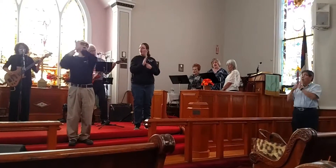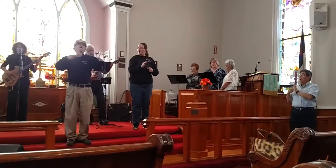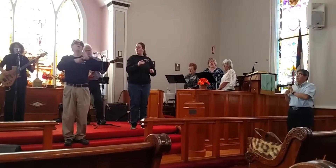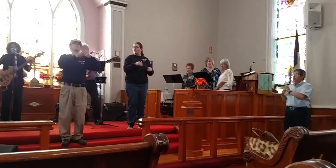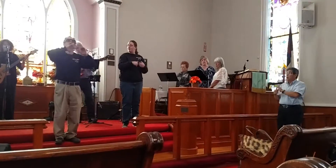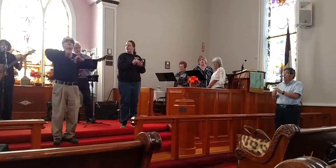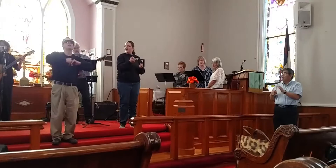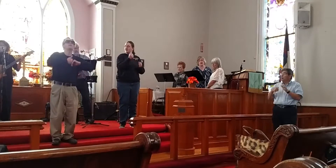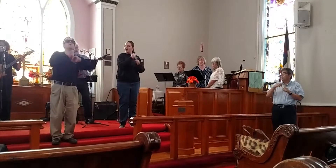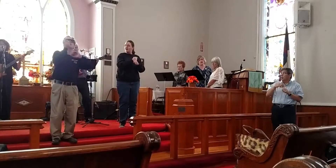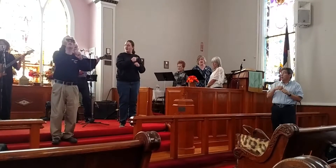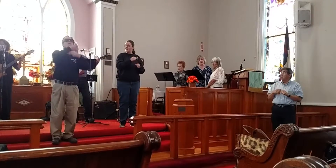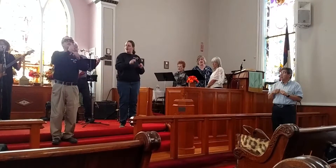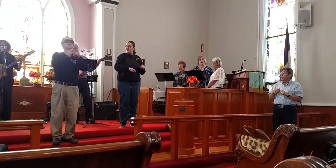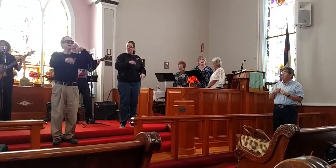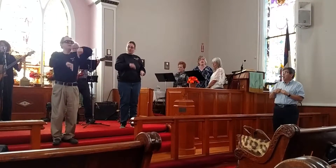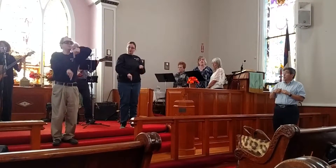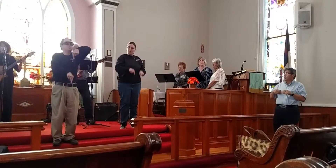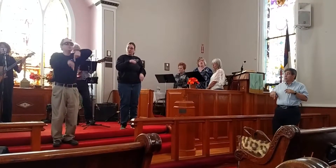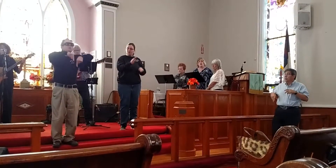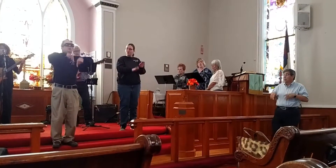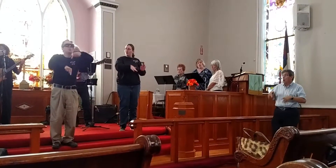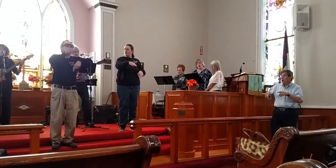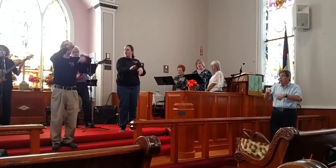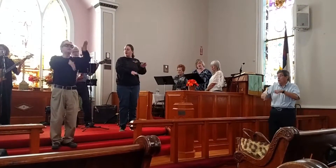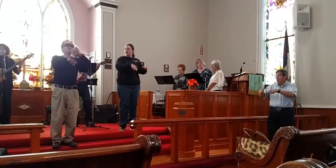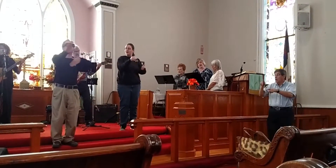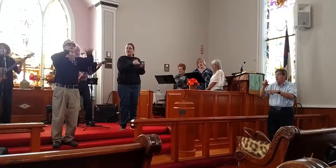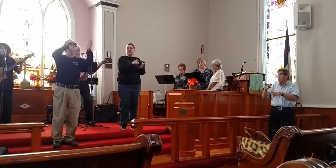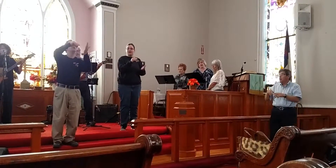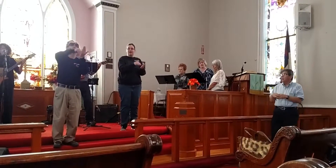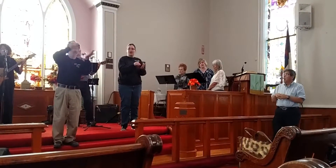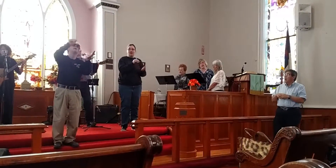How He made the lame to walk again